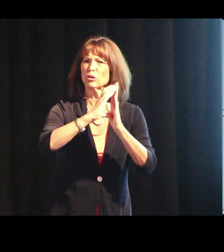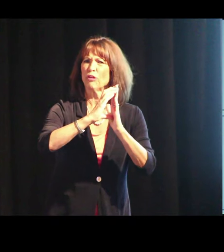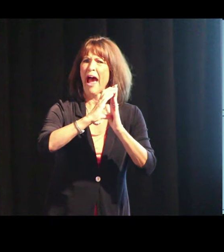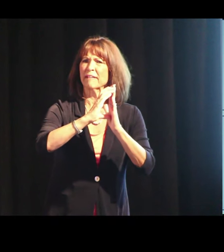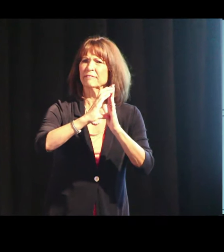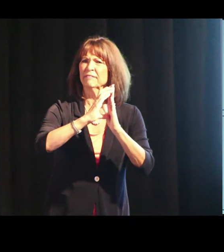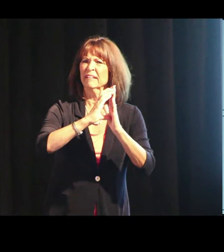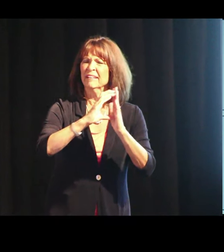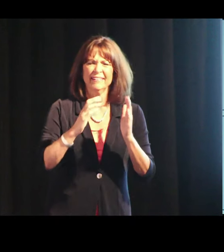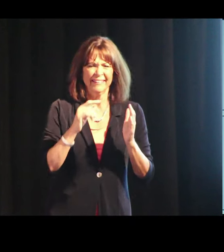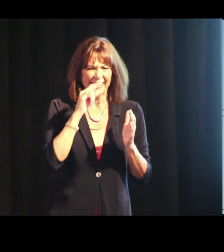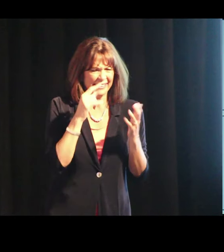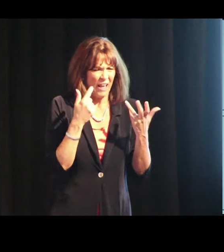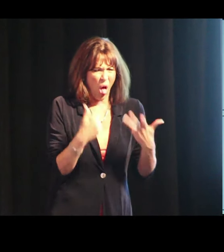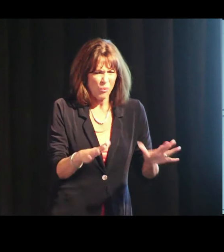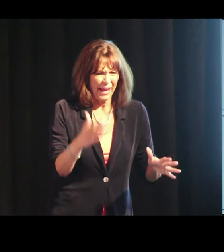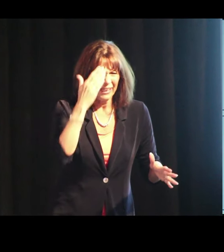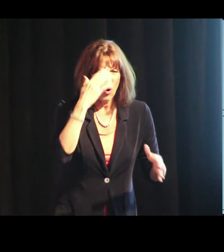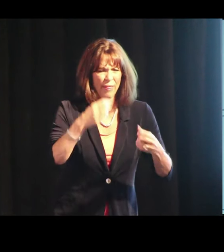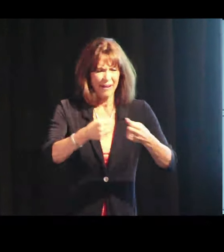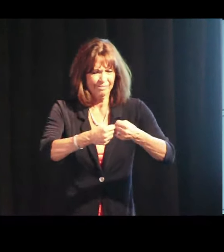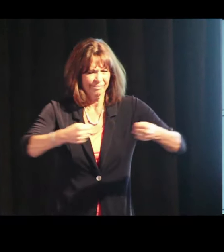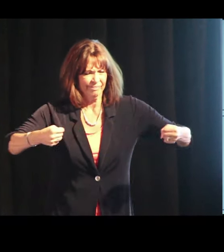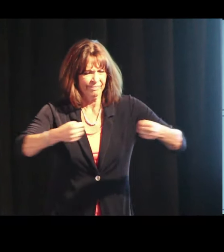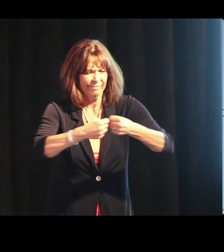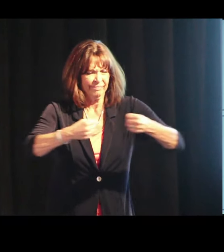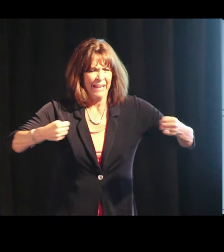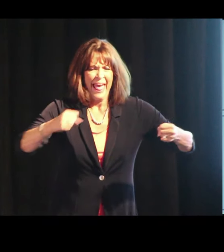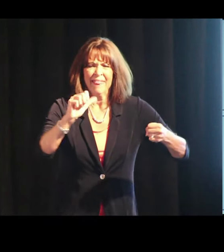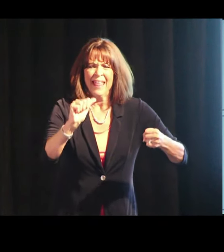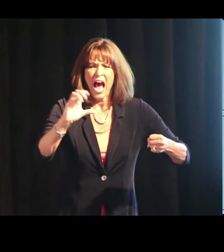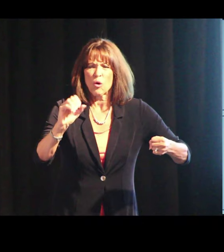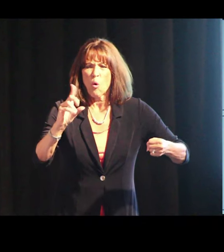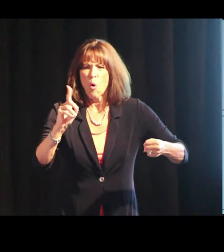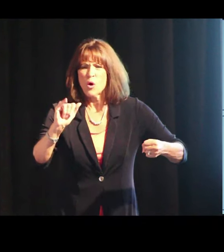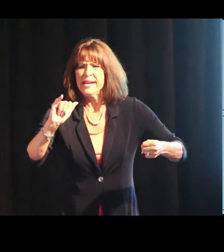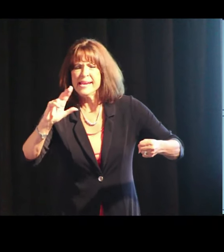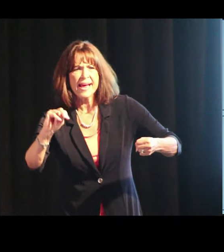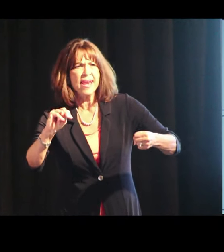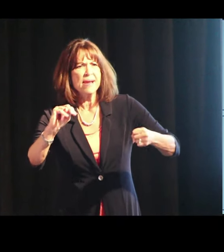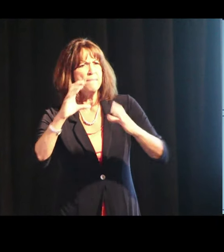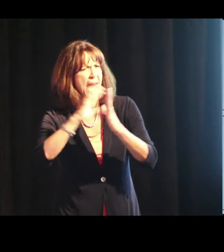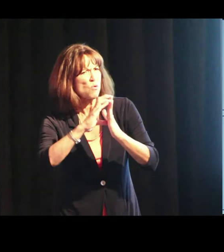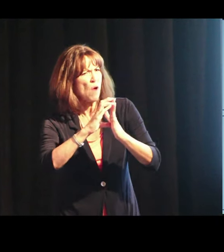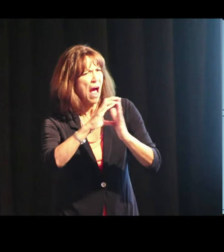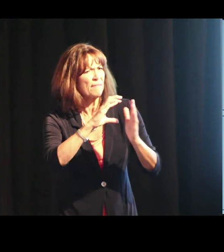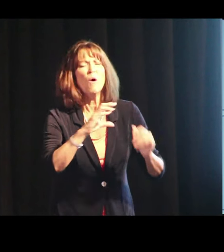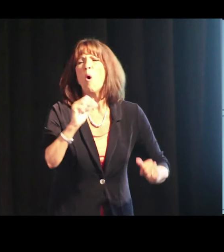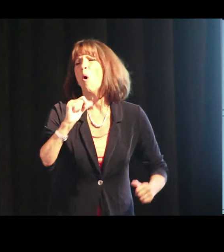and the kids already know the – the accordion paragraph idea,